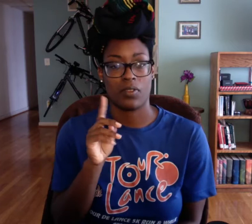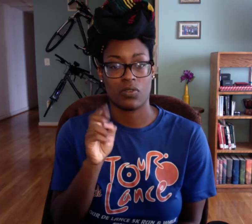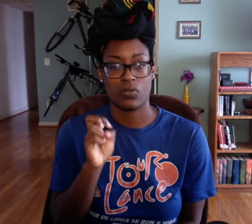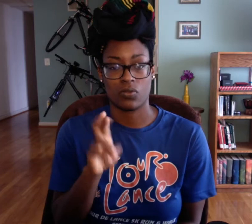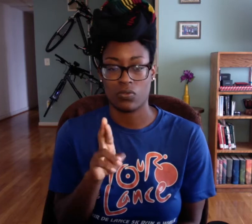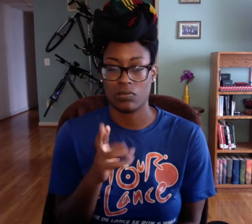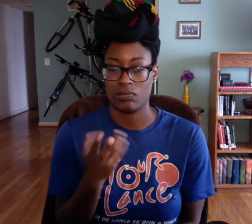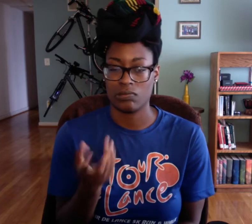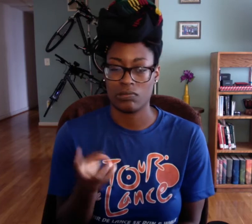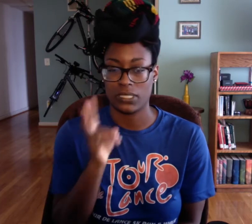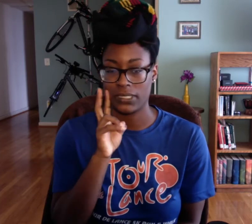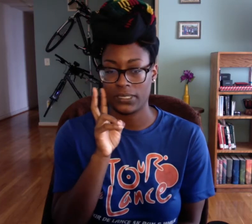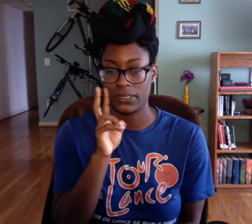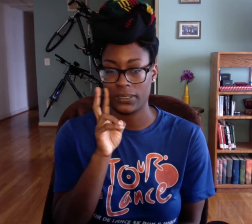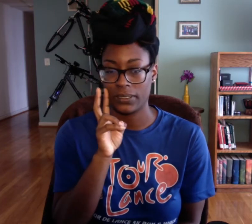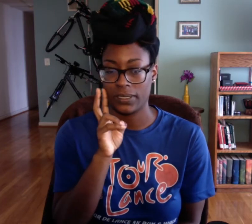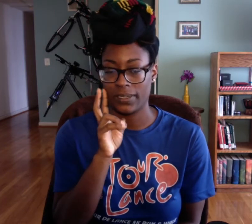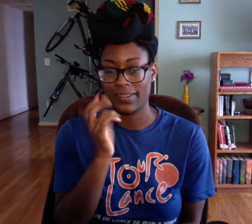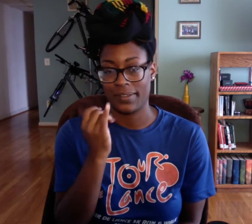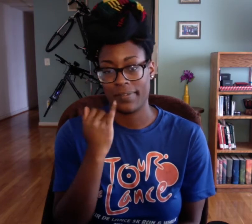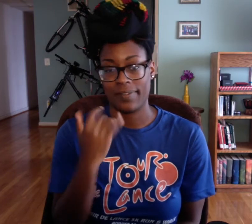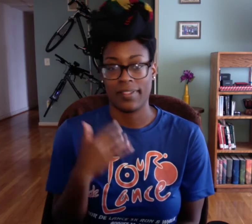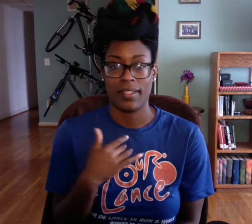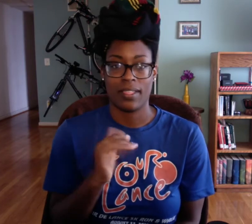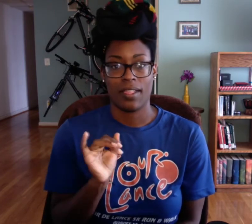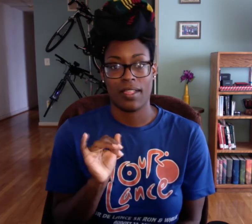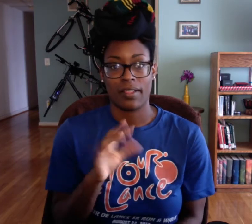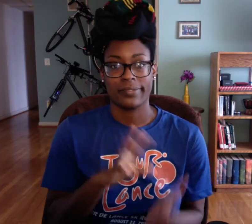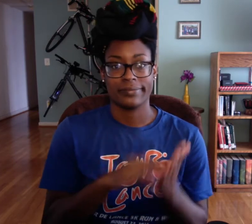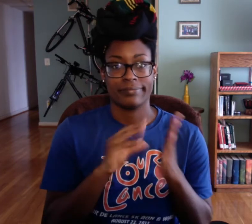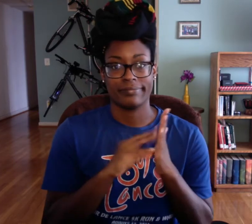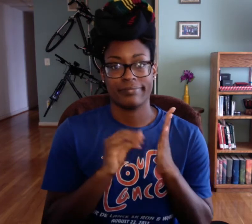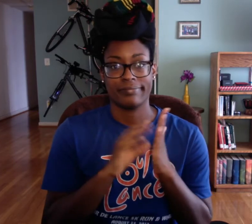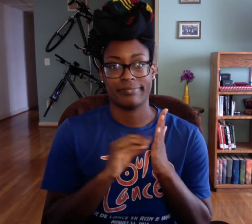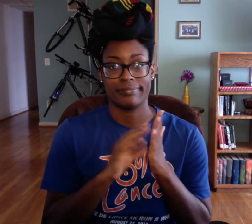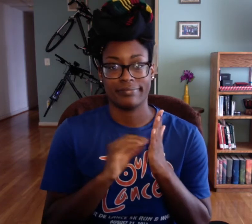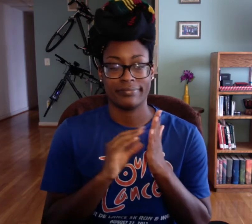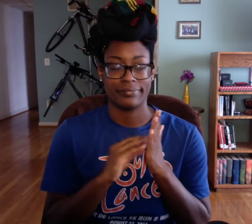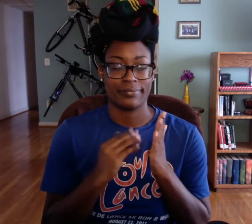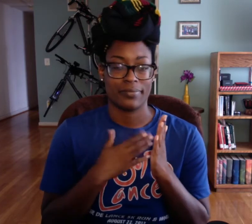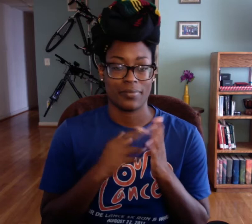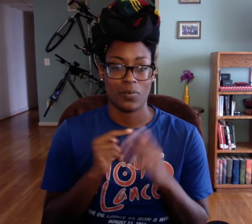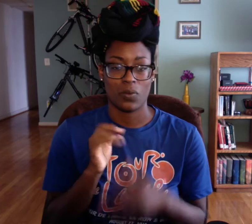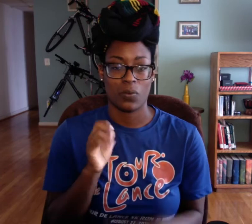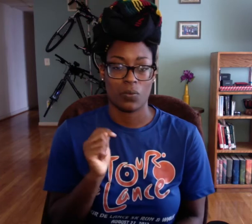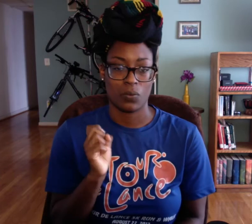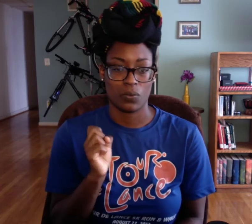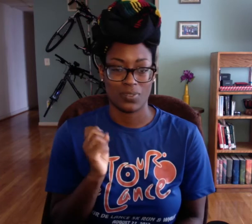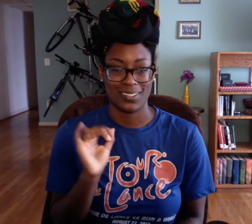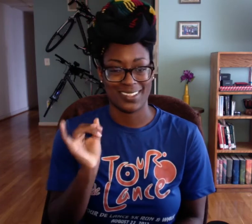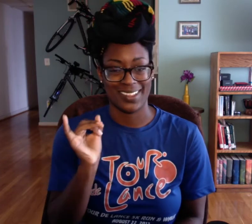I'll have to see how that goes if I actually feel like copying all of my notes